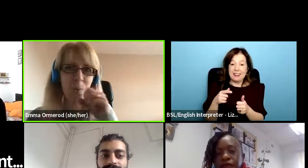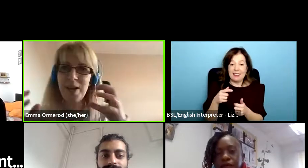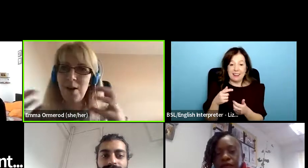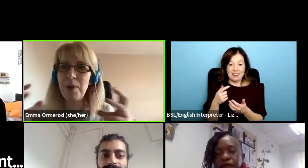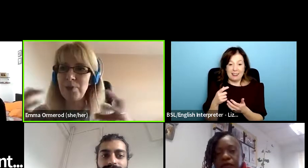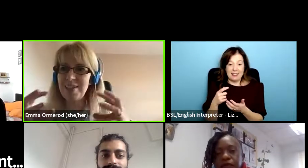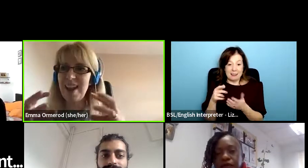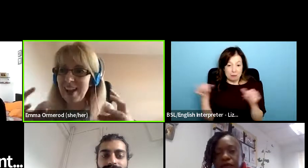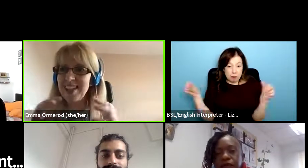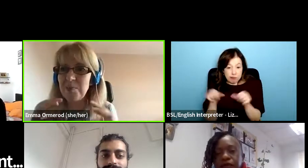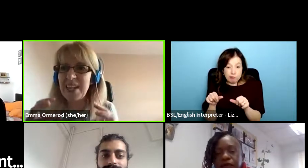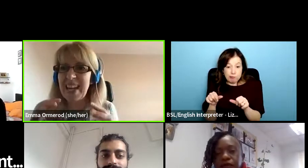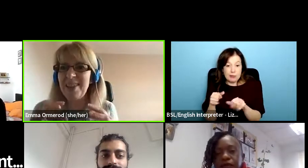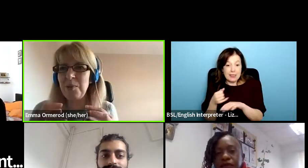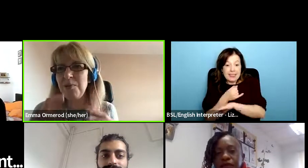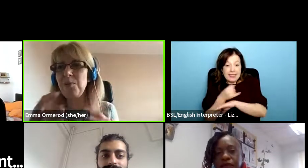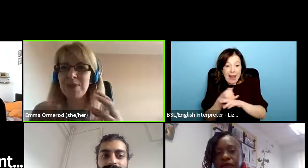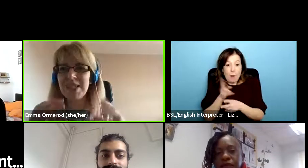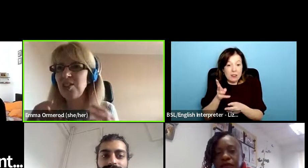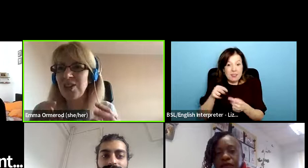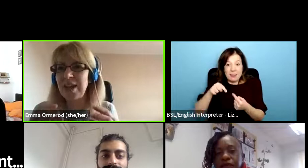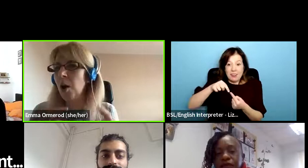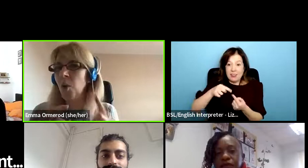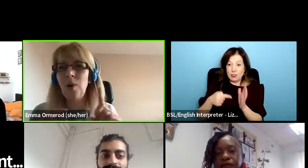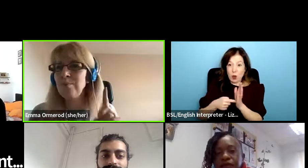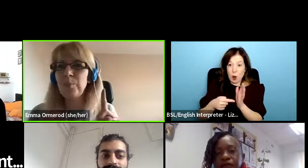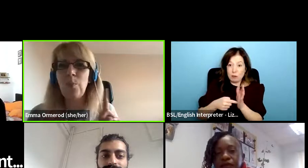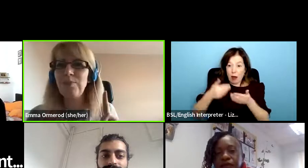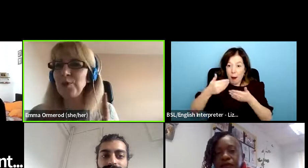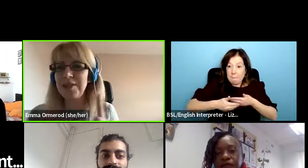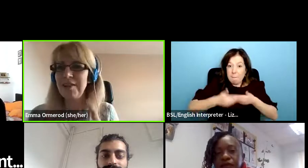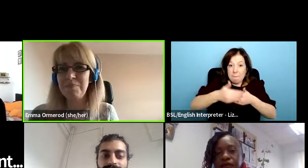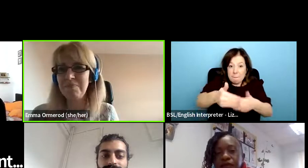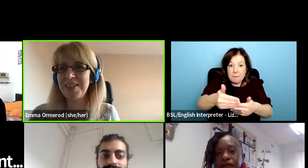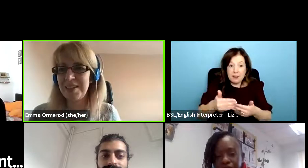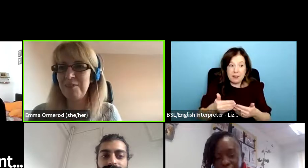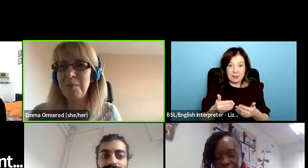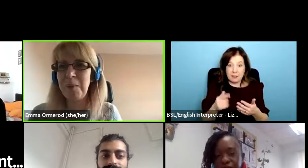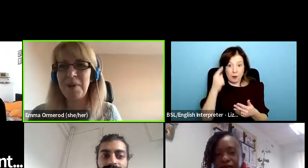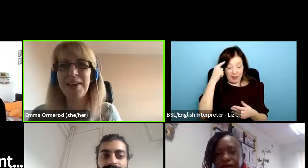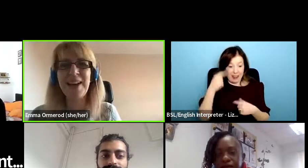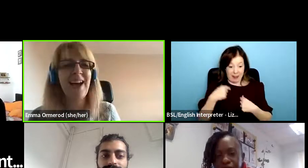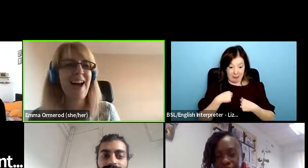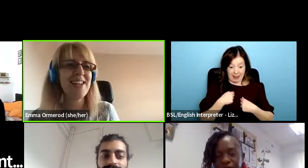when our posts are added up together we're essentially one one full-time staff member and